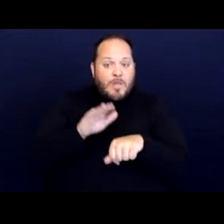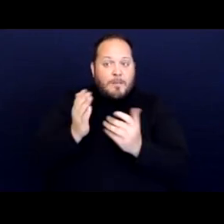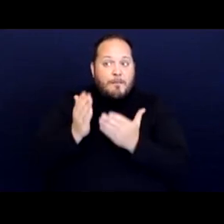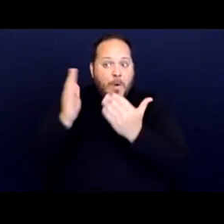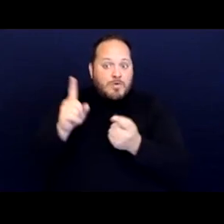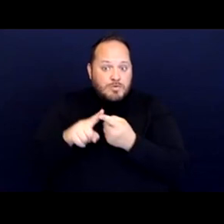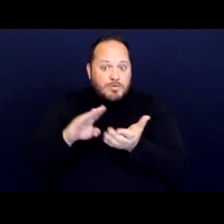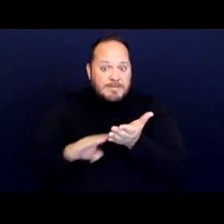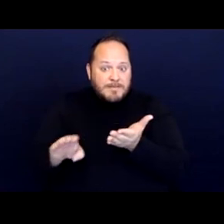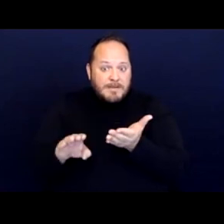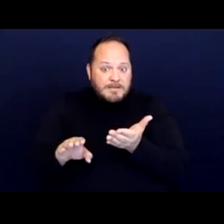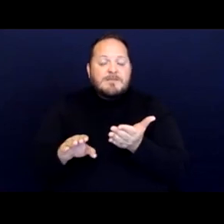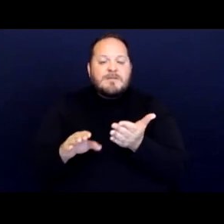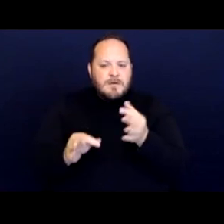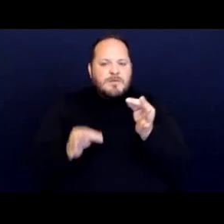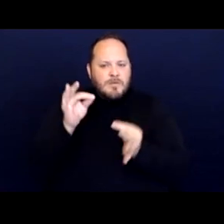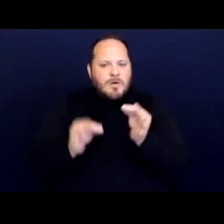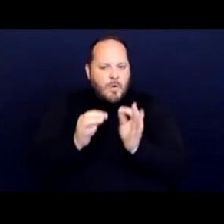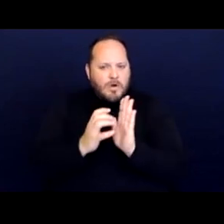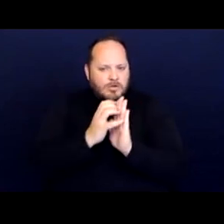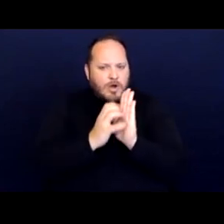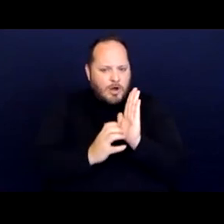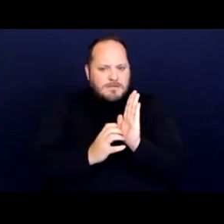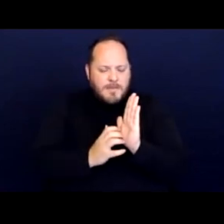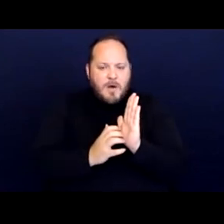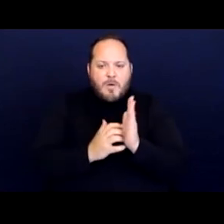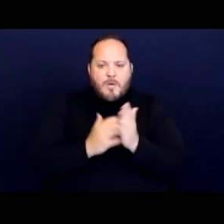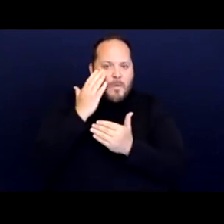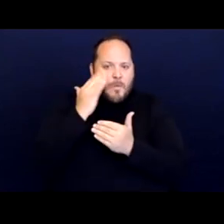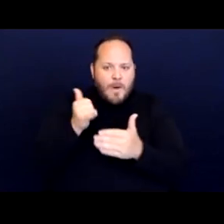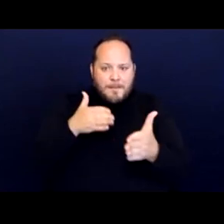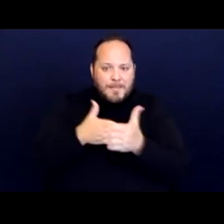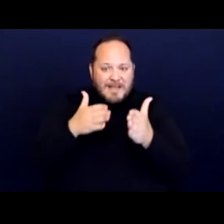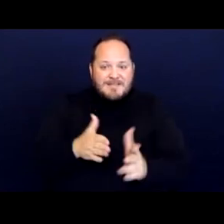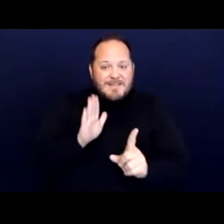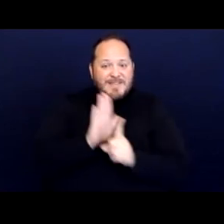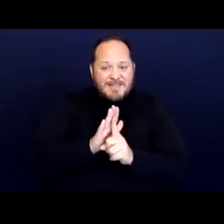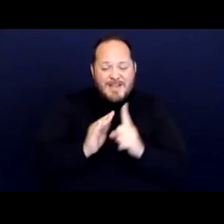the court talks about why plaintiff's disparate impact claim survives.